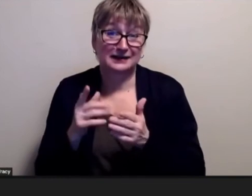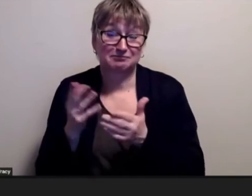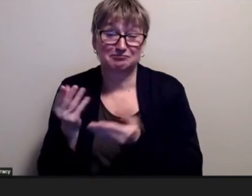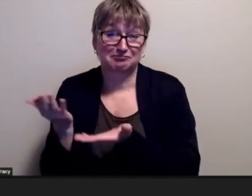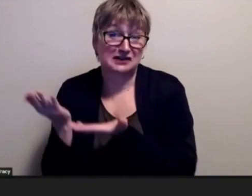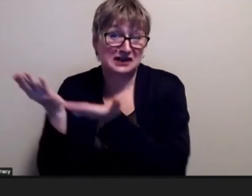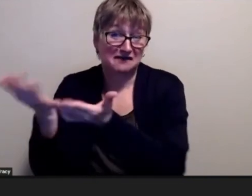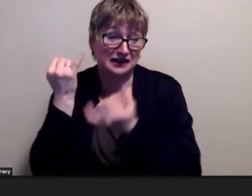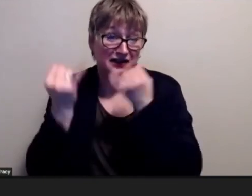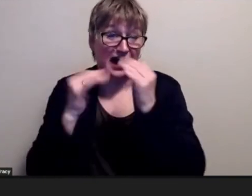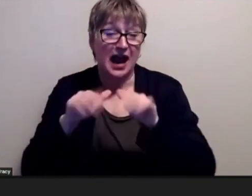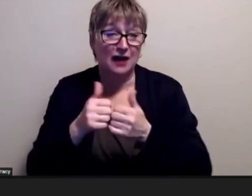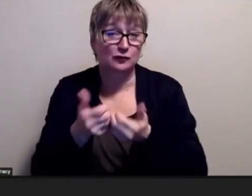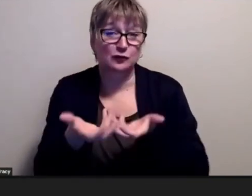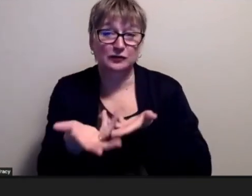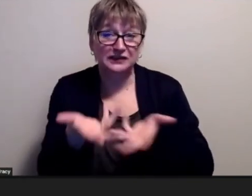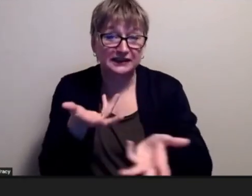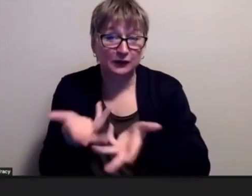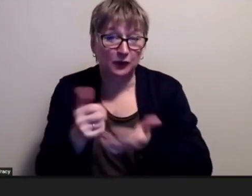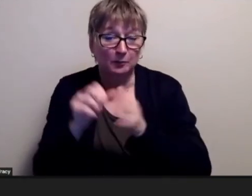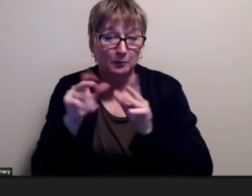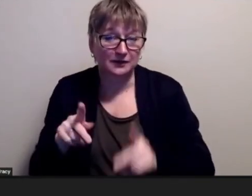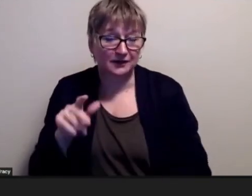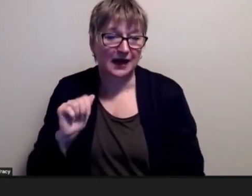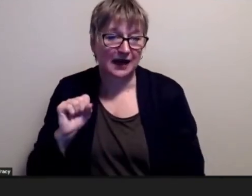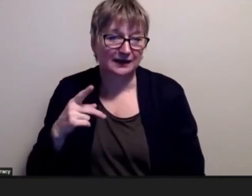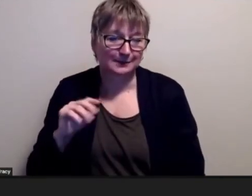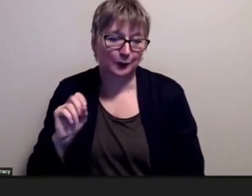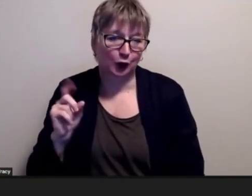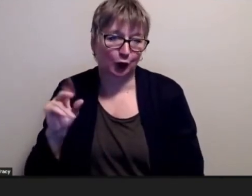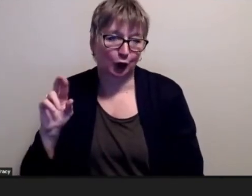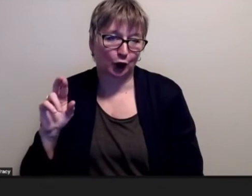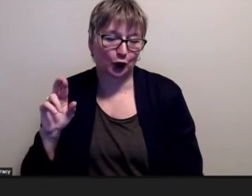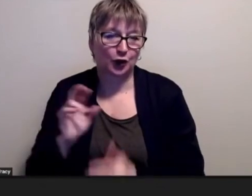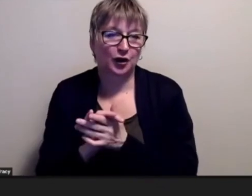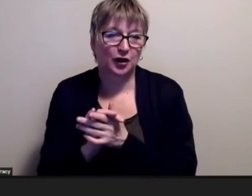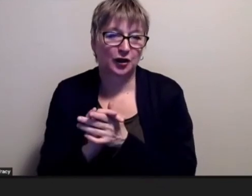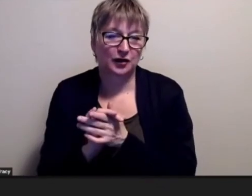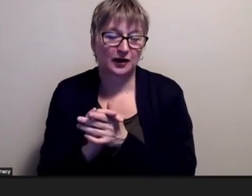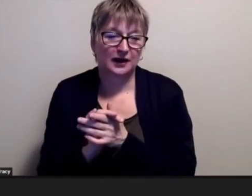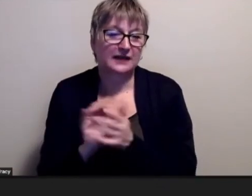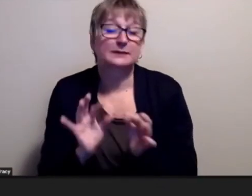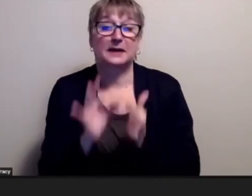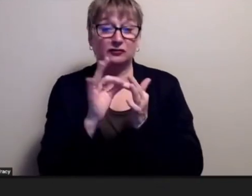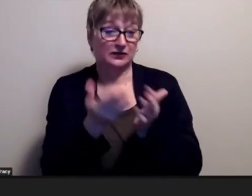deal with someone who has aspect it's especially such a hard function in our business like you